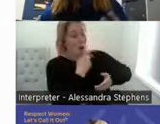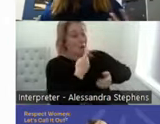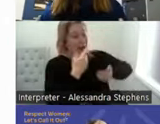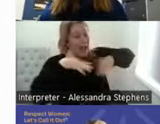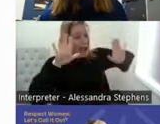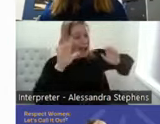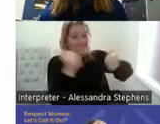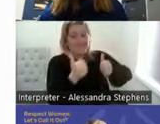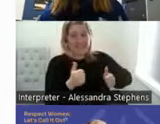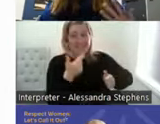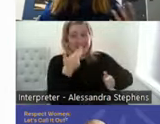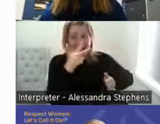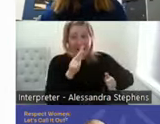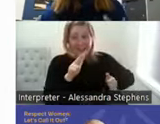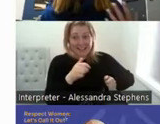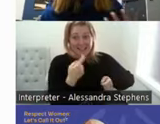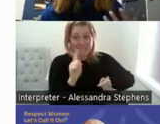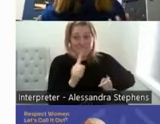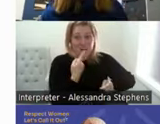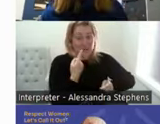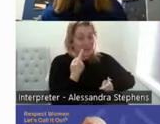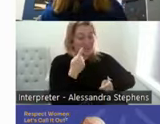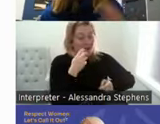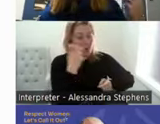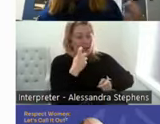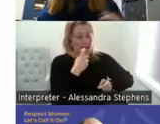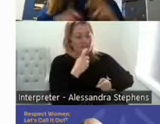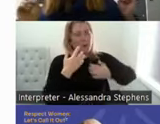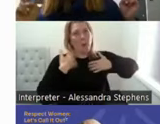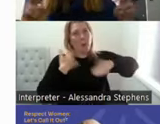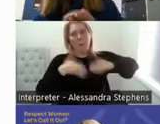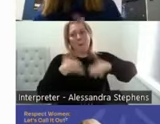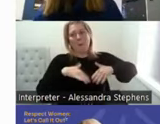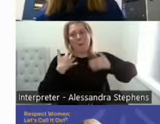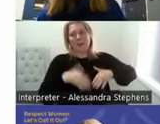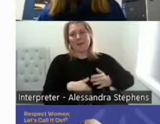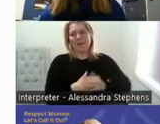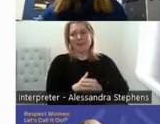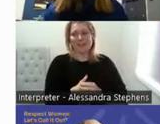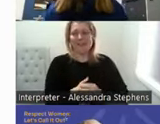with her new partner. So this real concept of that it's not just for you know, the young as